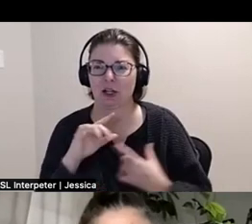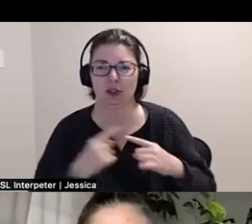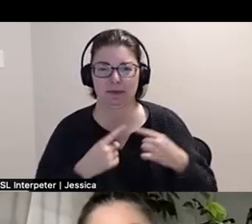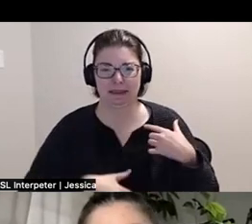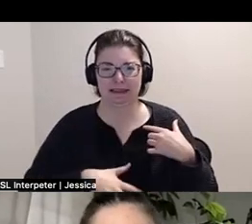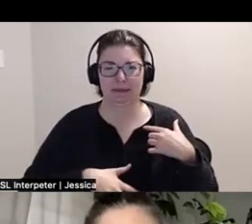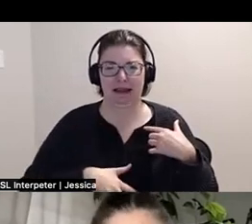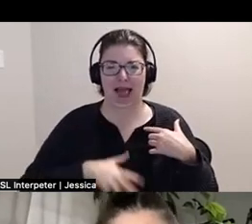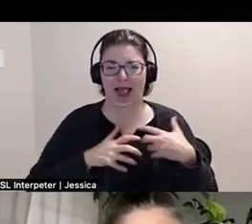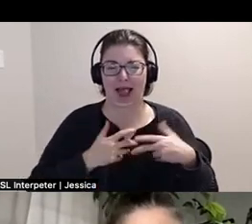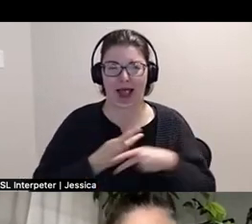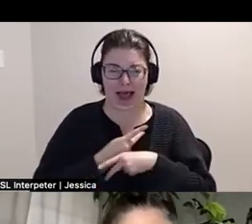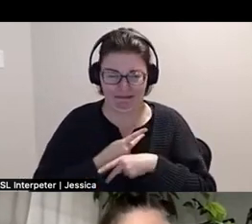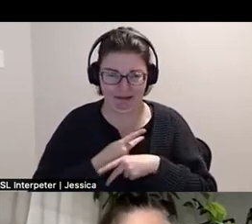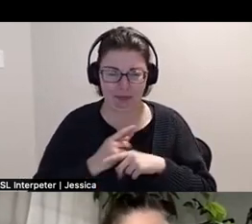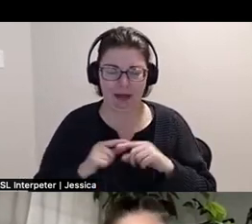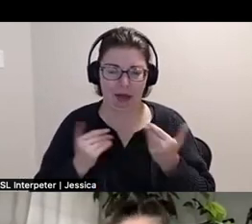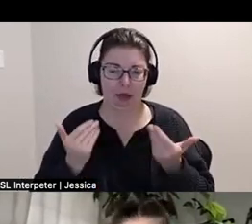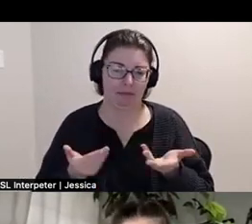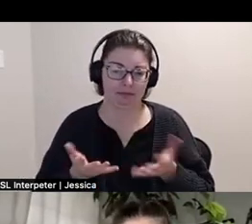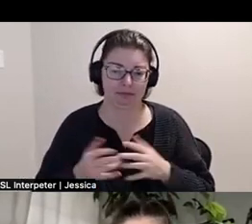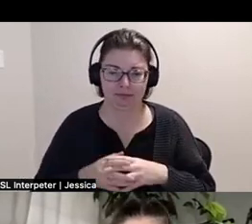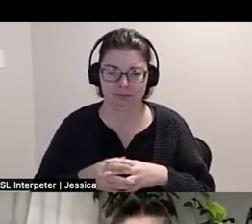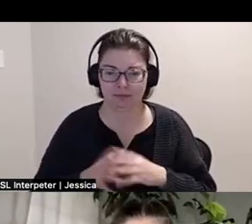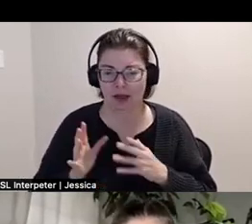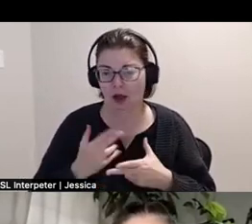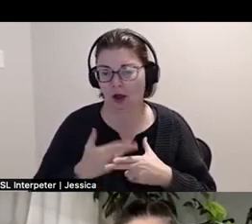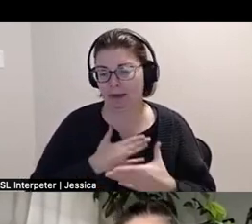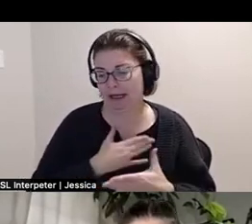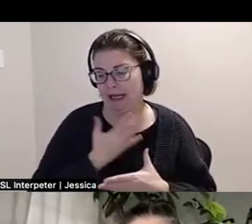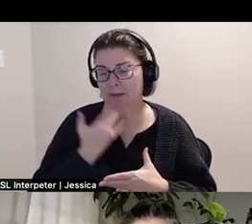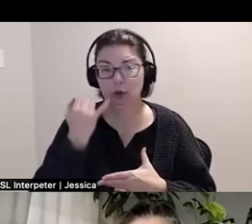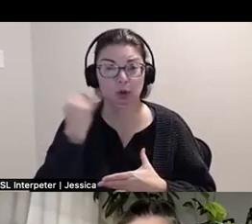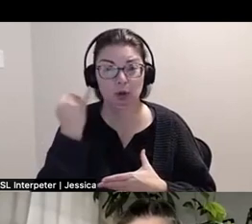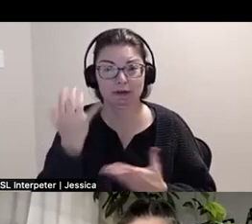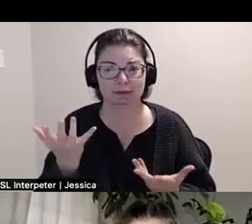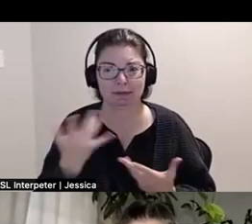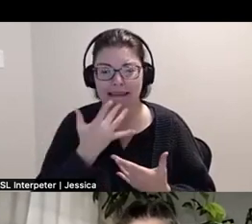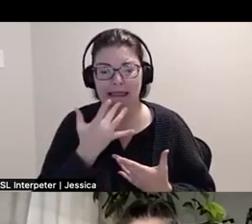But I, I don't know, it's, I call it my happy juice. It just makes me happy. It tastes so good. So I'm like,